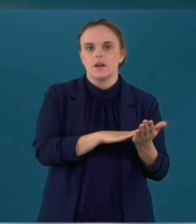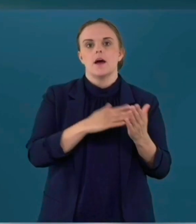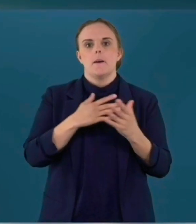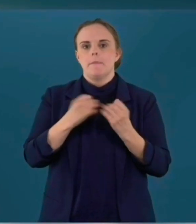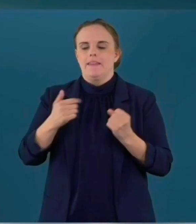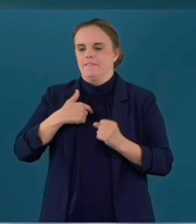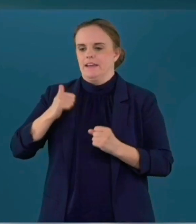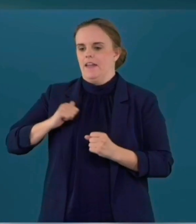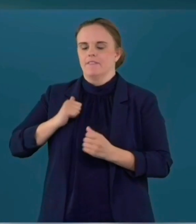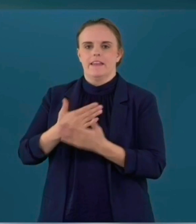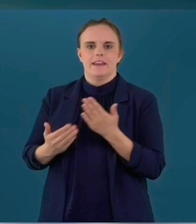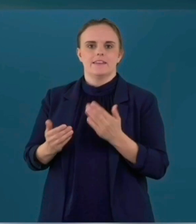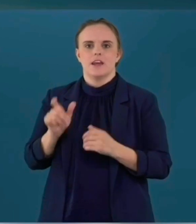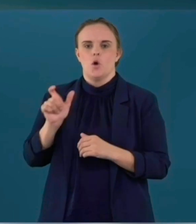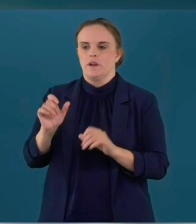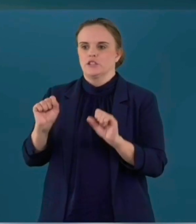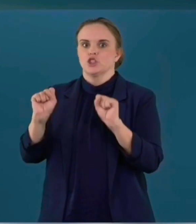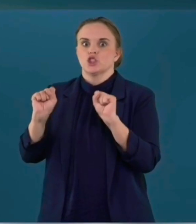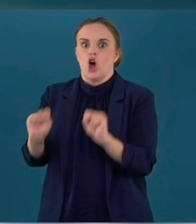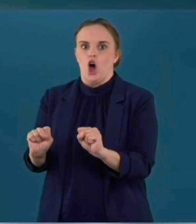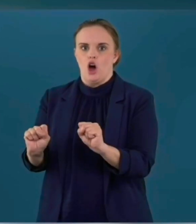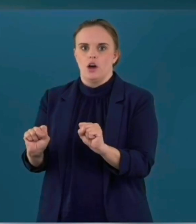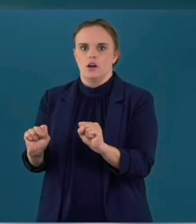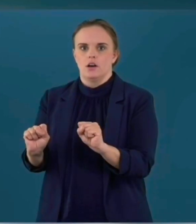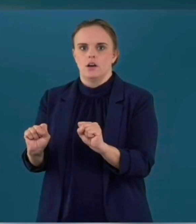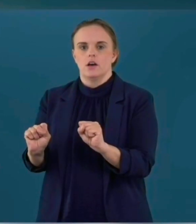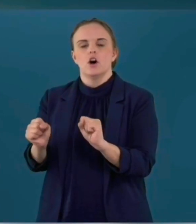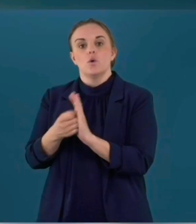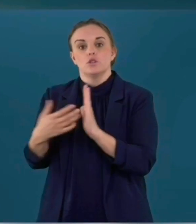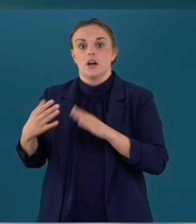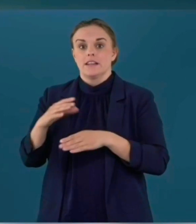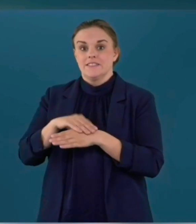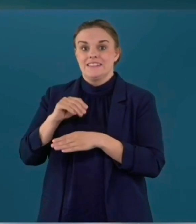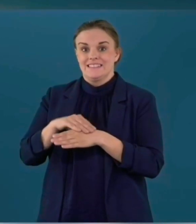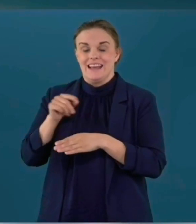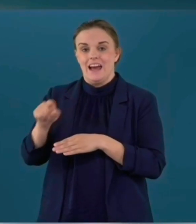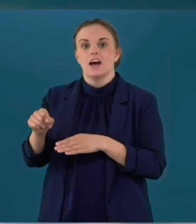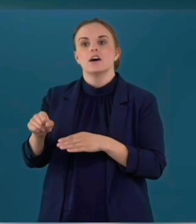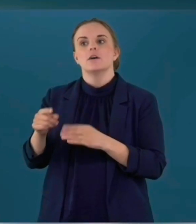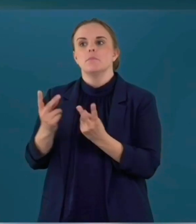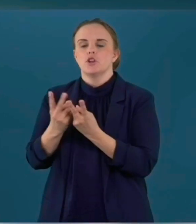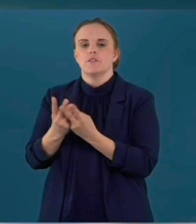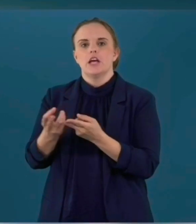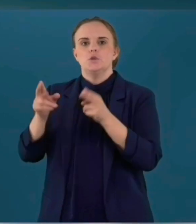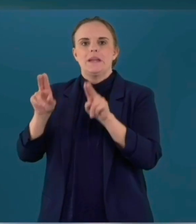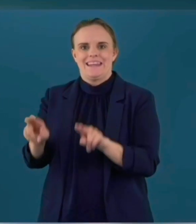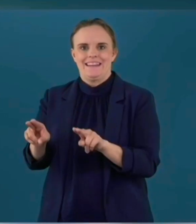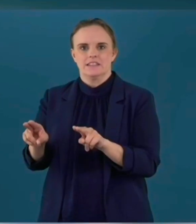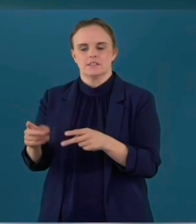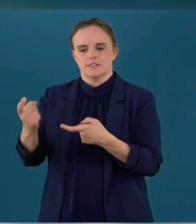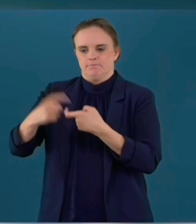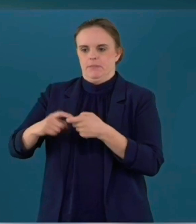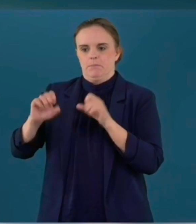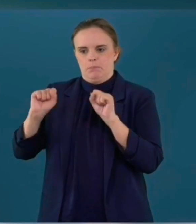a legal obligation to do something and that's why we use the word recommended quite a lot